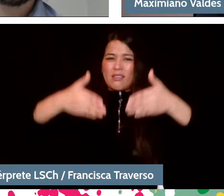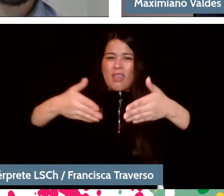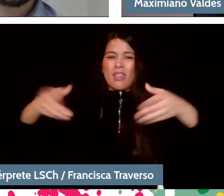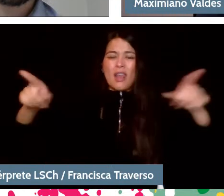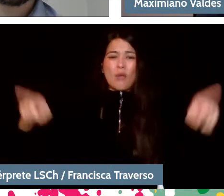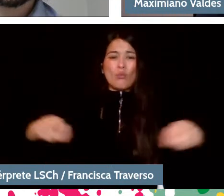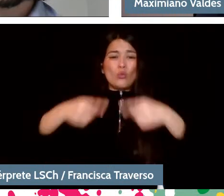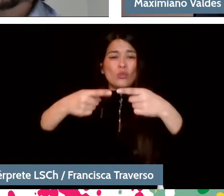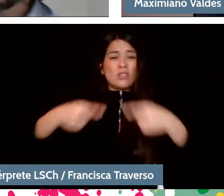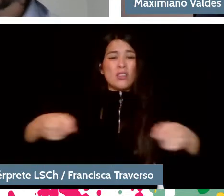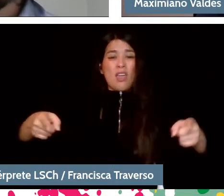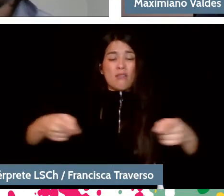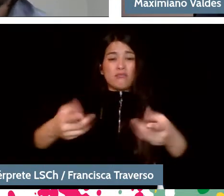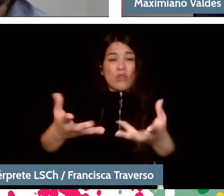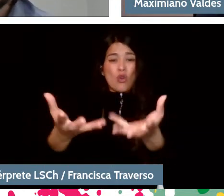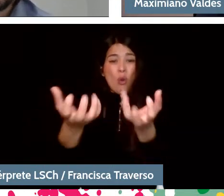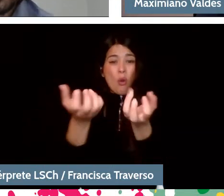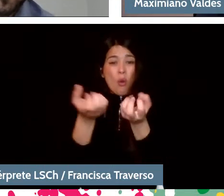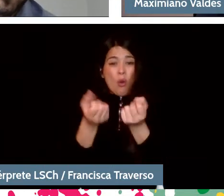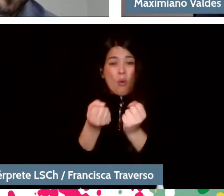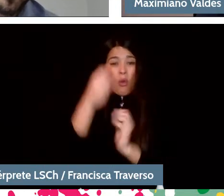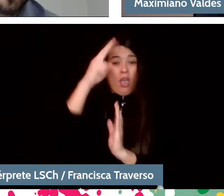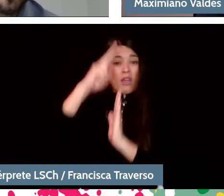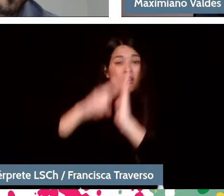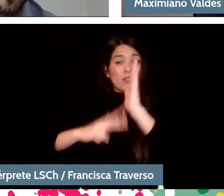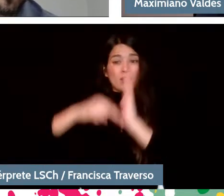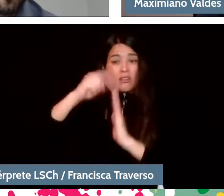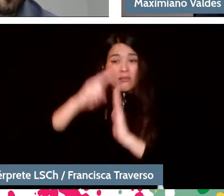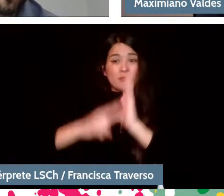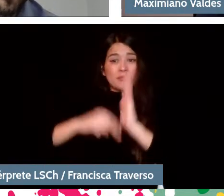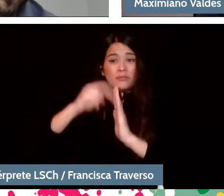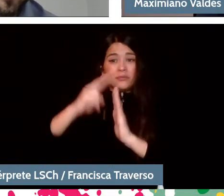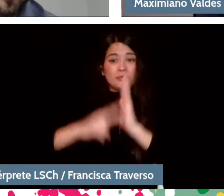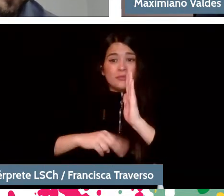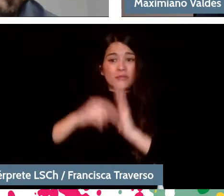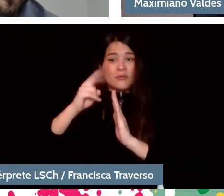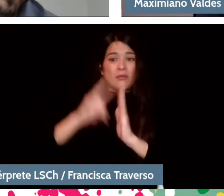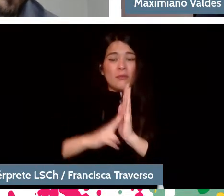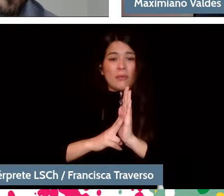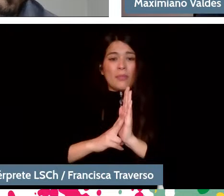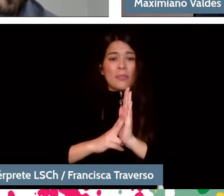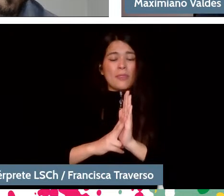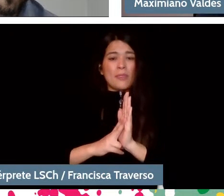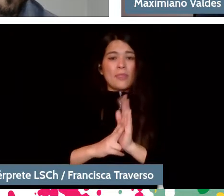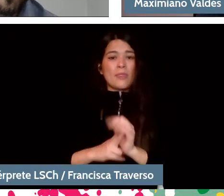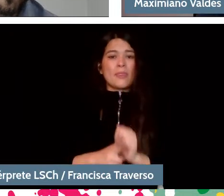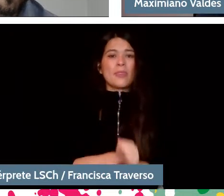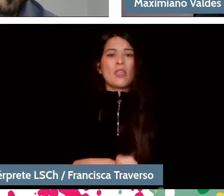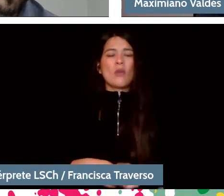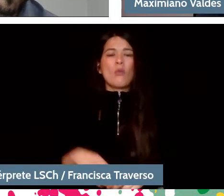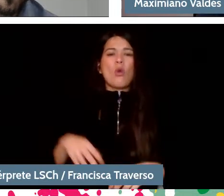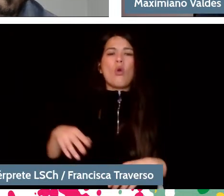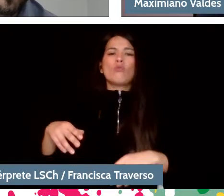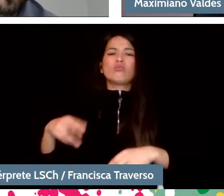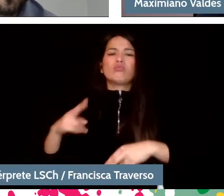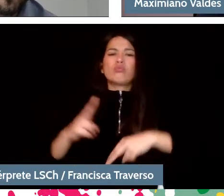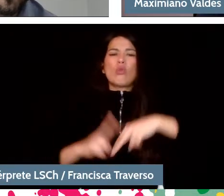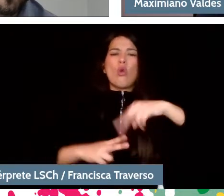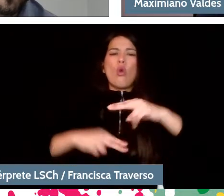I mean, as works that have remained in history due to their inherent quality,